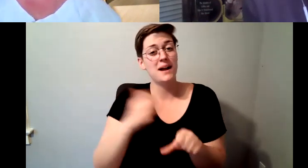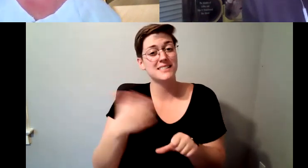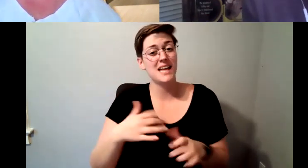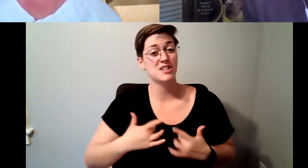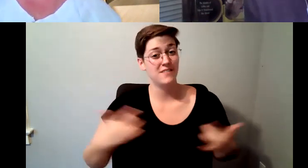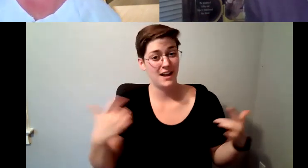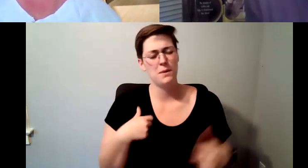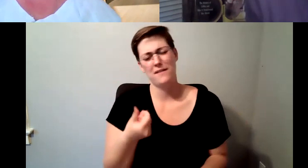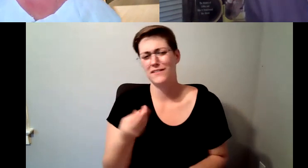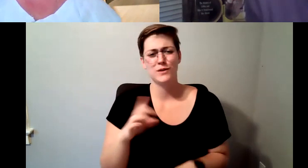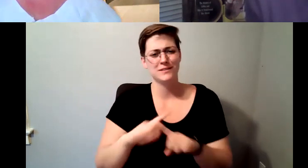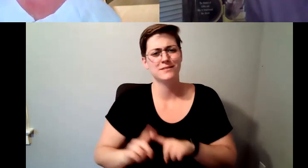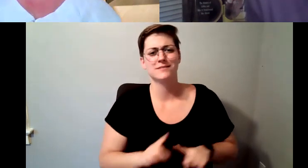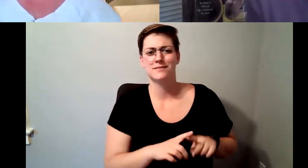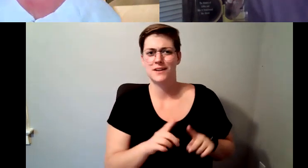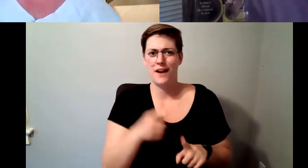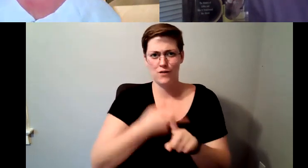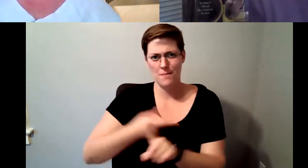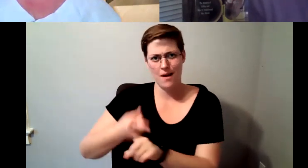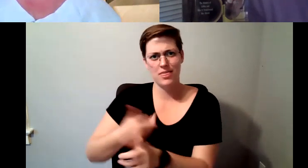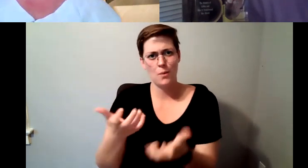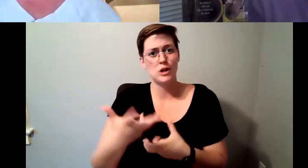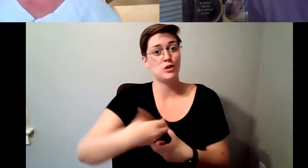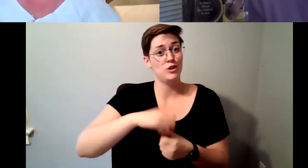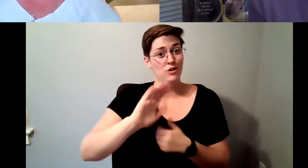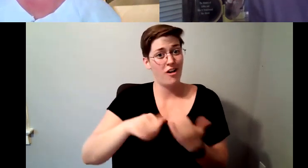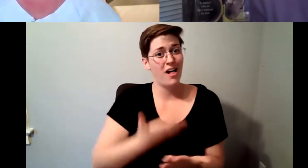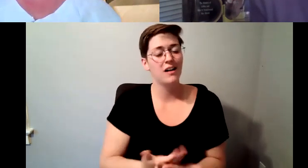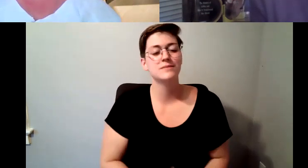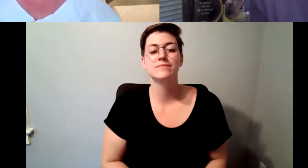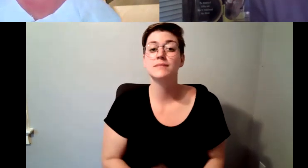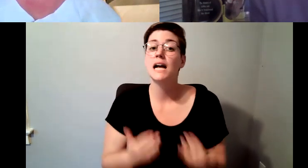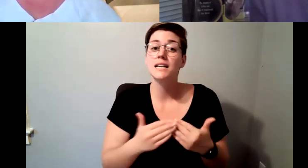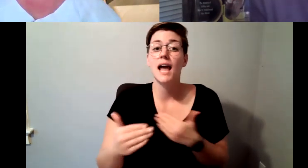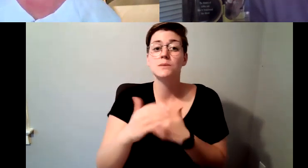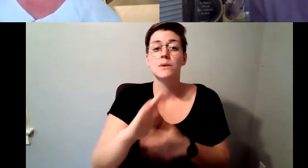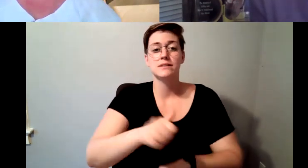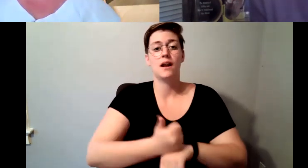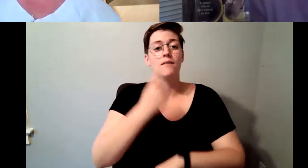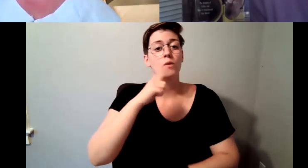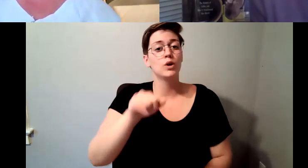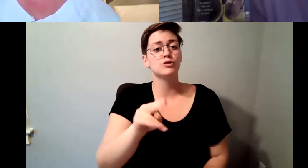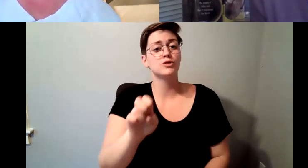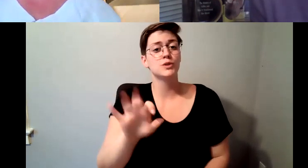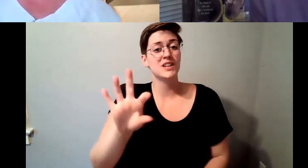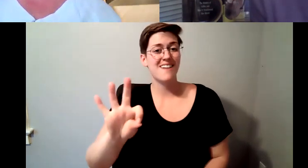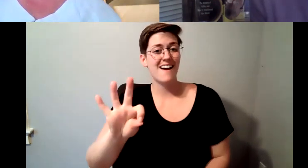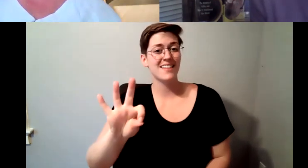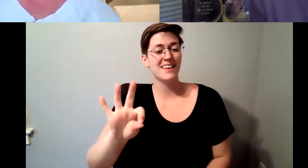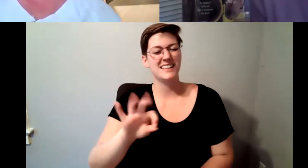include you in as many of these as possible. Kelly Redder: Our next one is slated for June night at 6 pm Eastern standard time and features